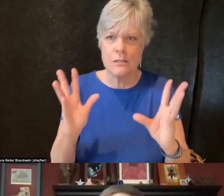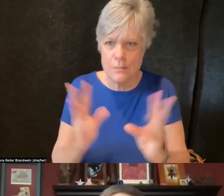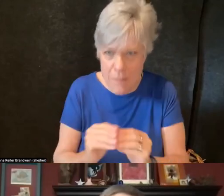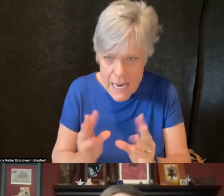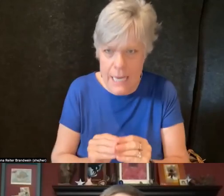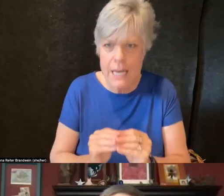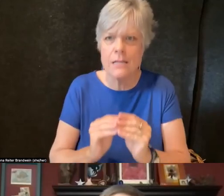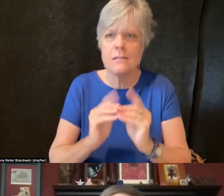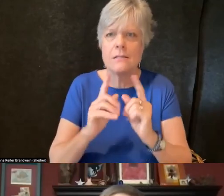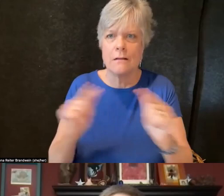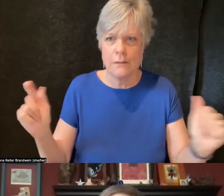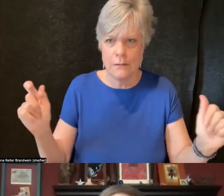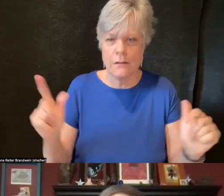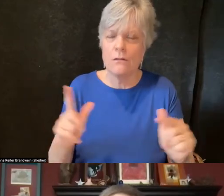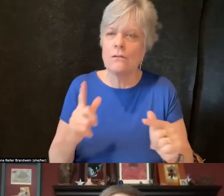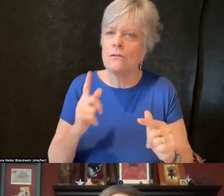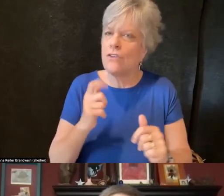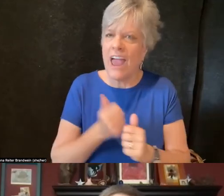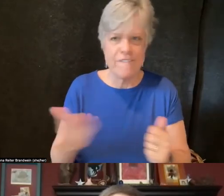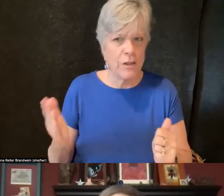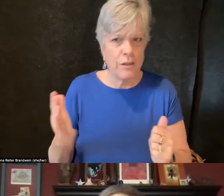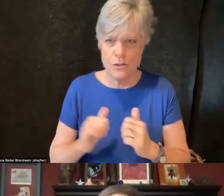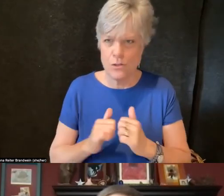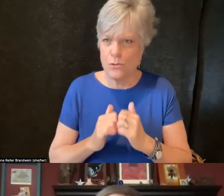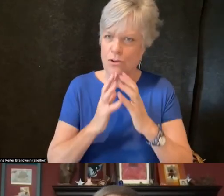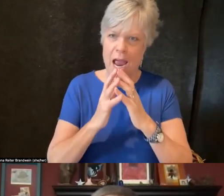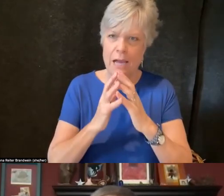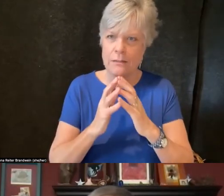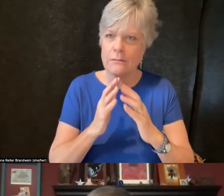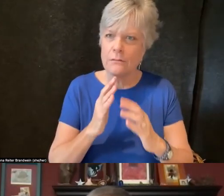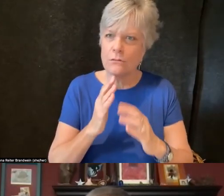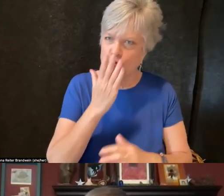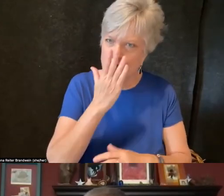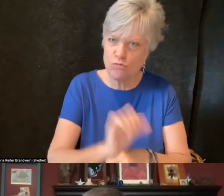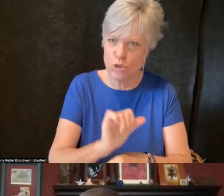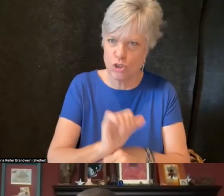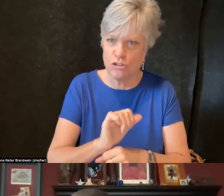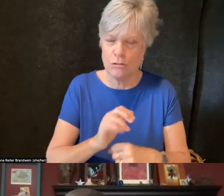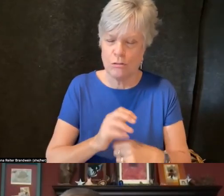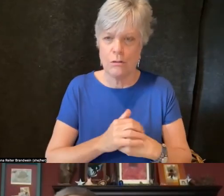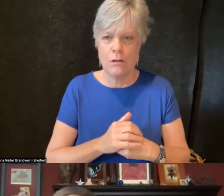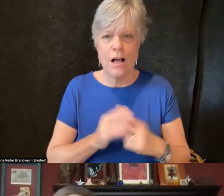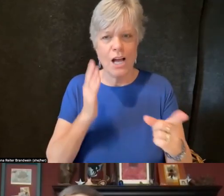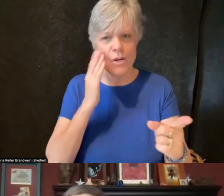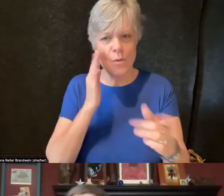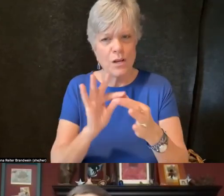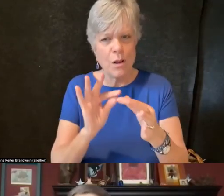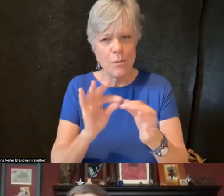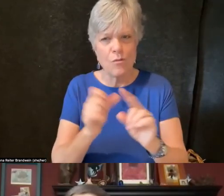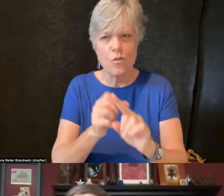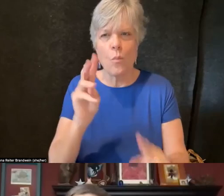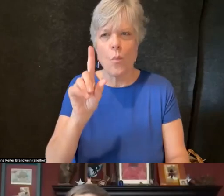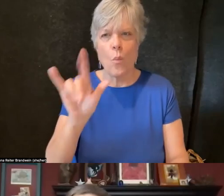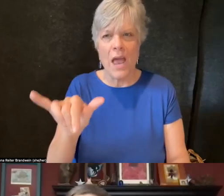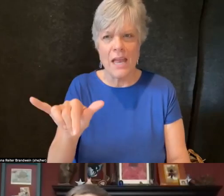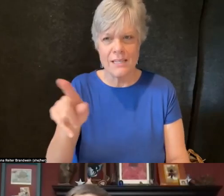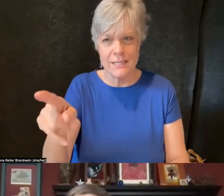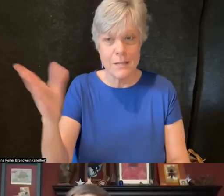And I think that... I know here that there's a comment from Wendy that says, Wendy Harbor, back in the '90s when I was a student